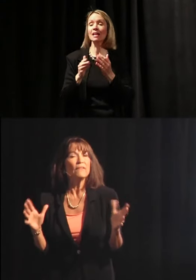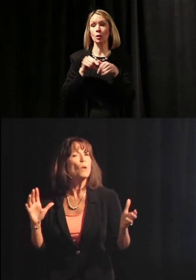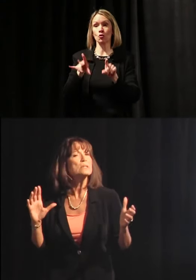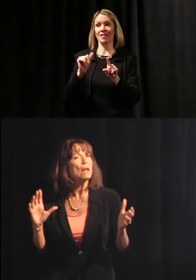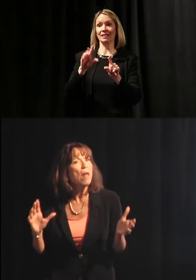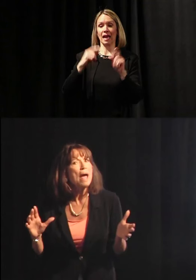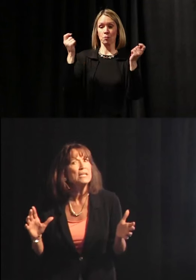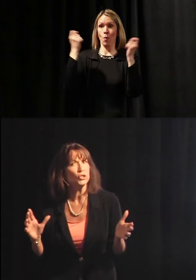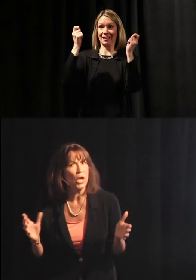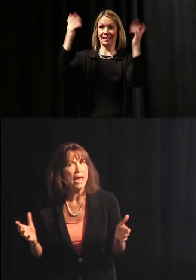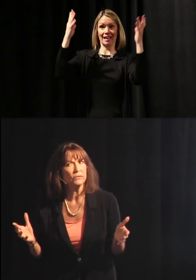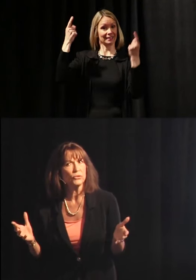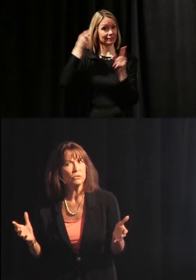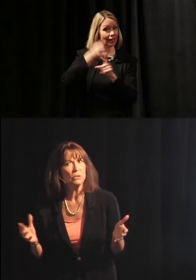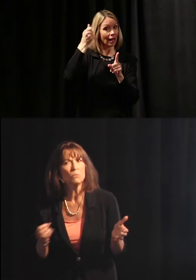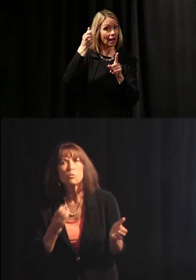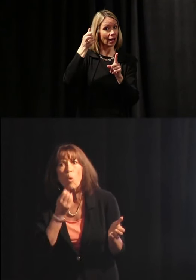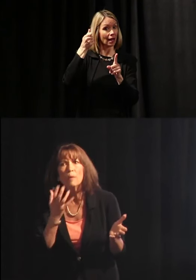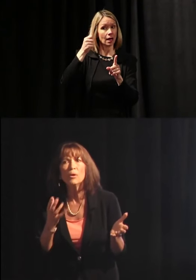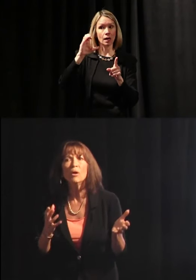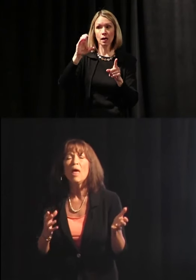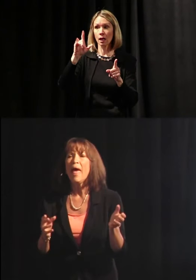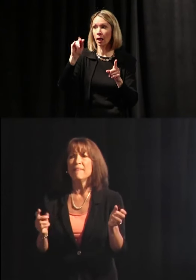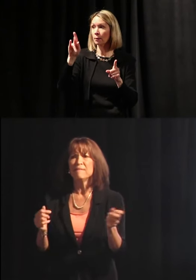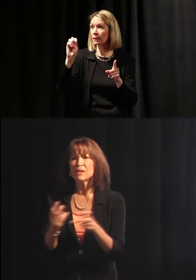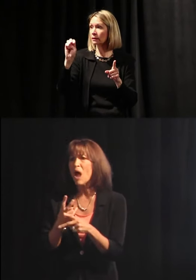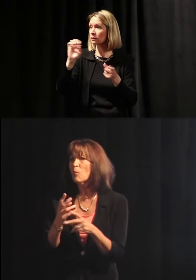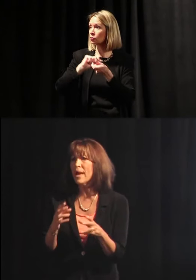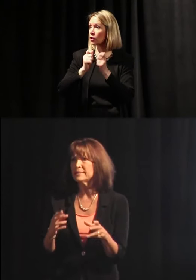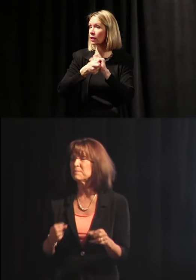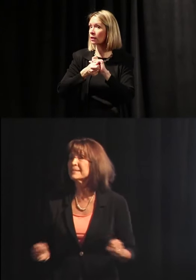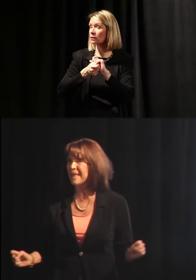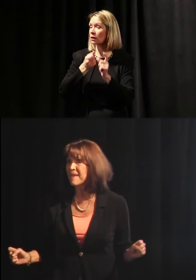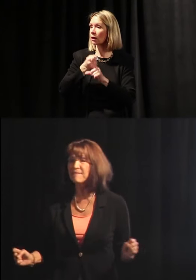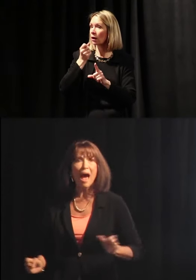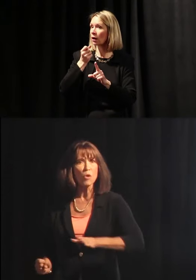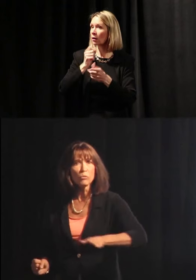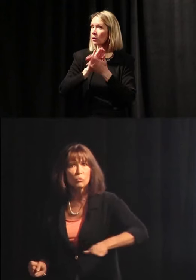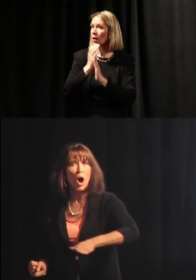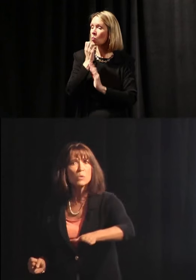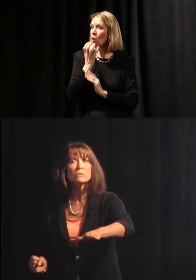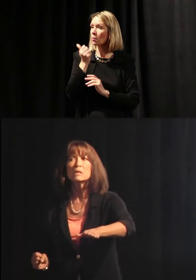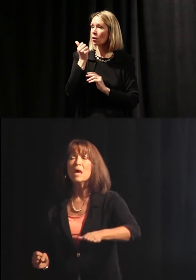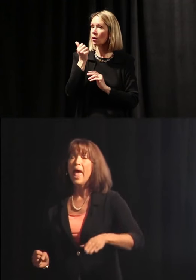So, anyway, when the Renaissance hit, there was a climate change. It was warmer and they figured out ways to be safe out on the roads